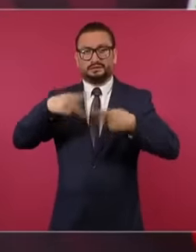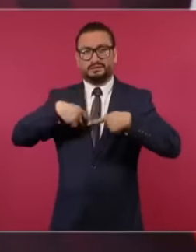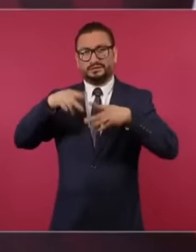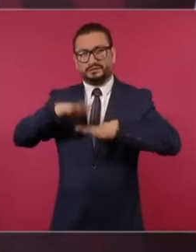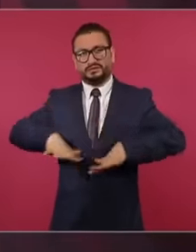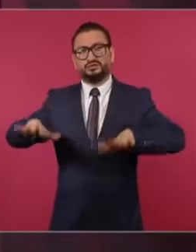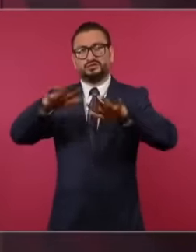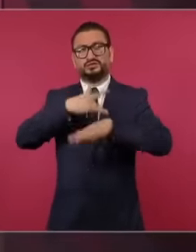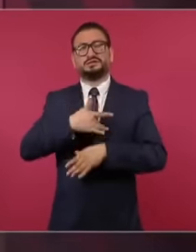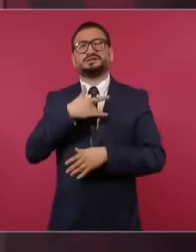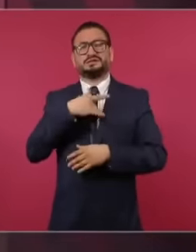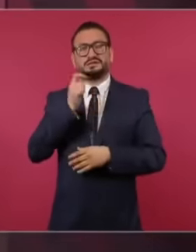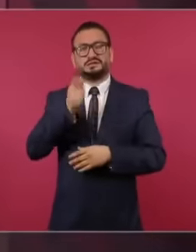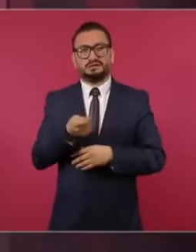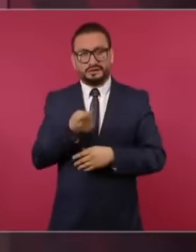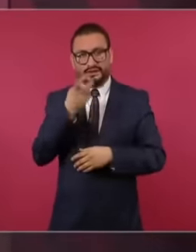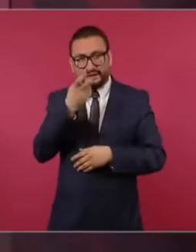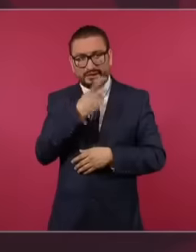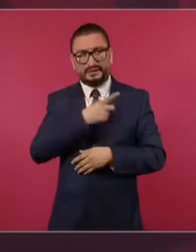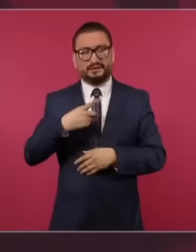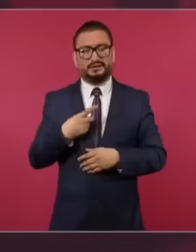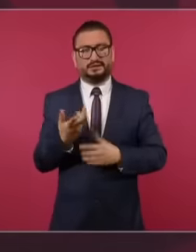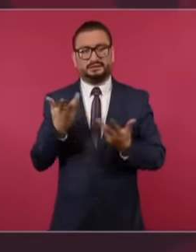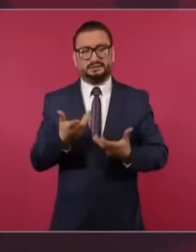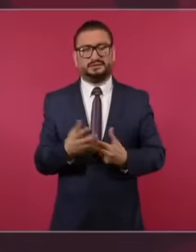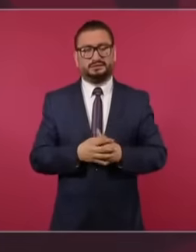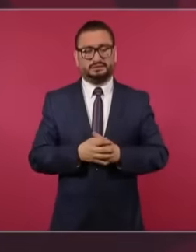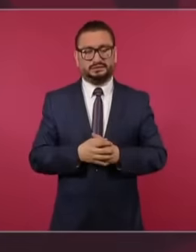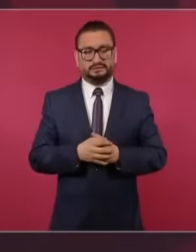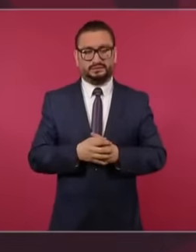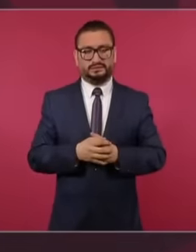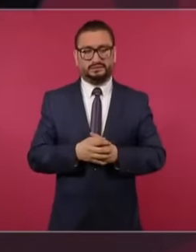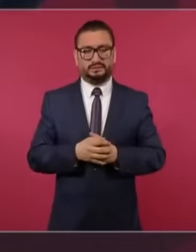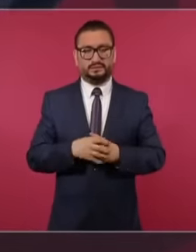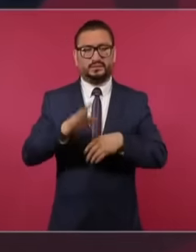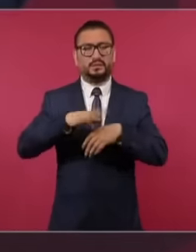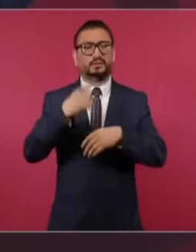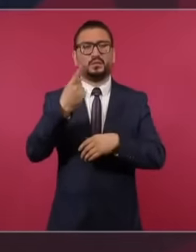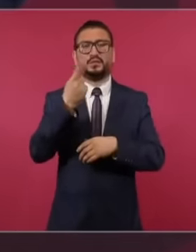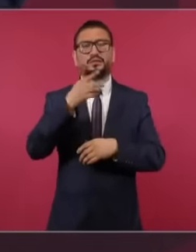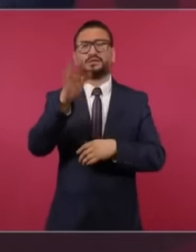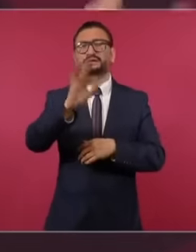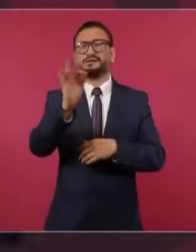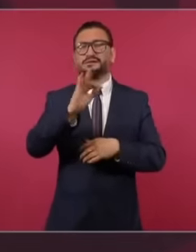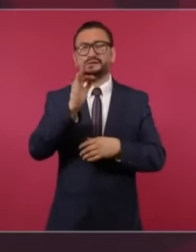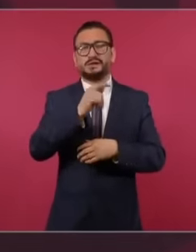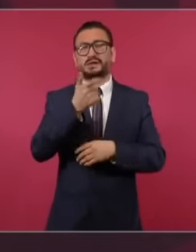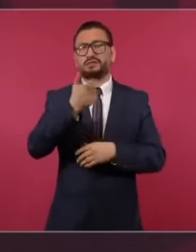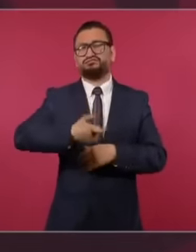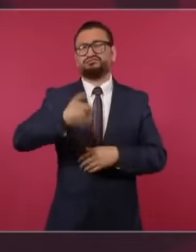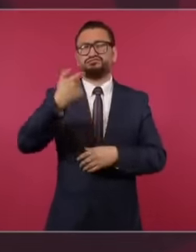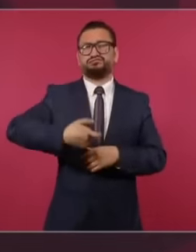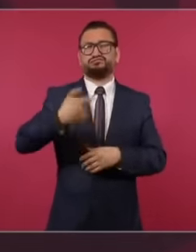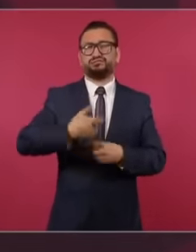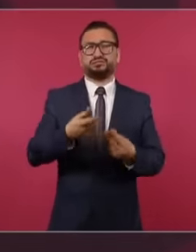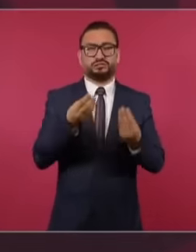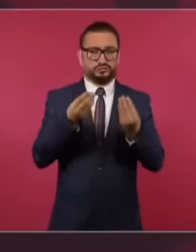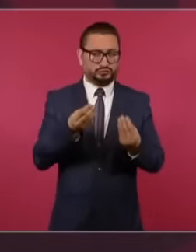because they may have a lot of money